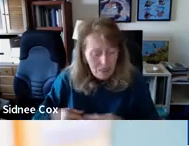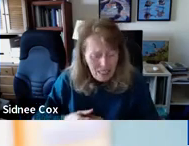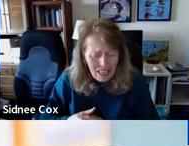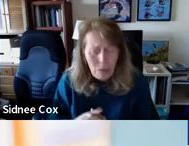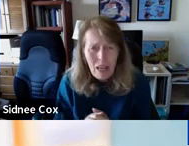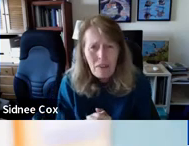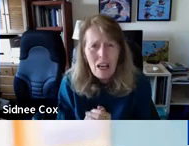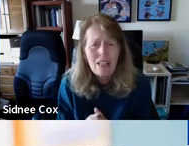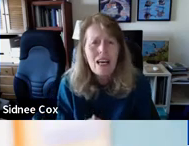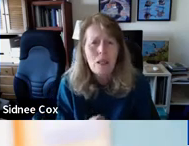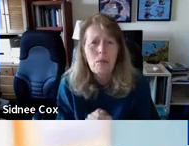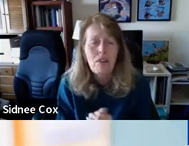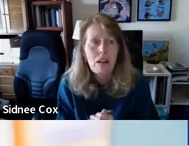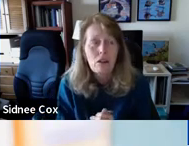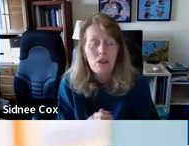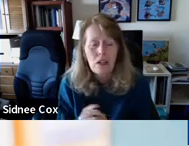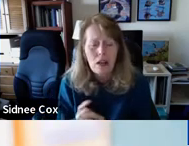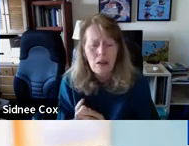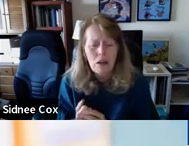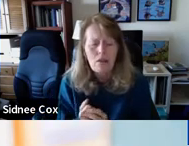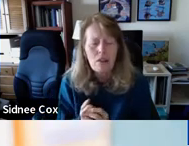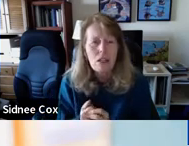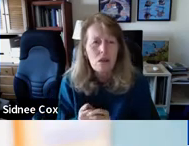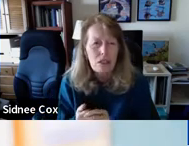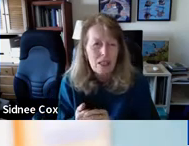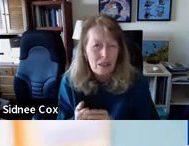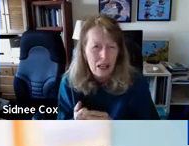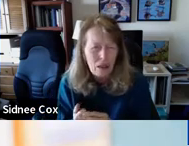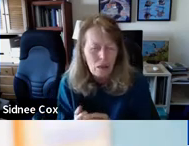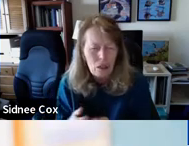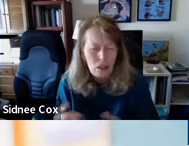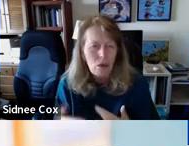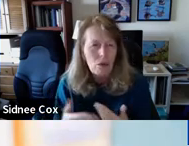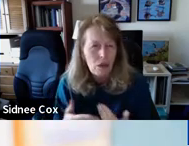And we have to contact the providers, and often they use Dsl. Which is going through